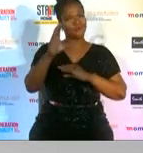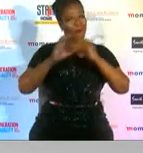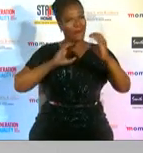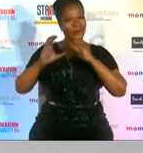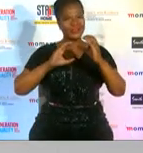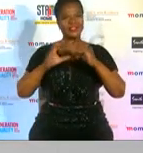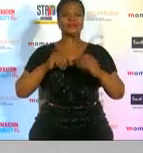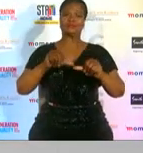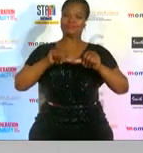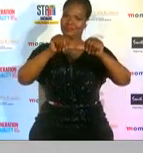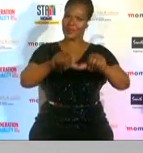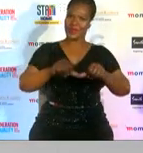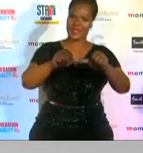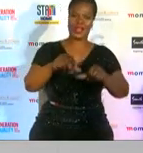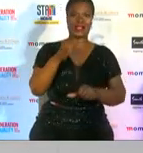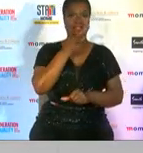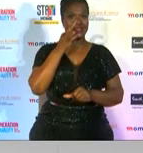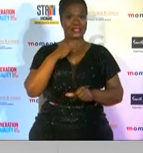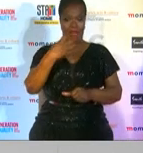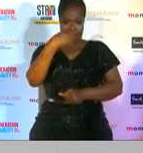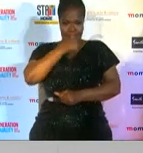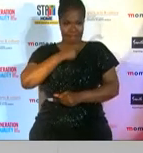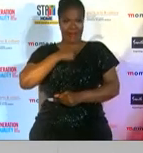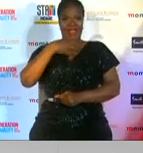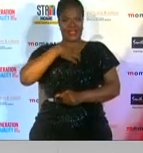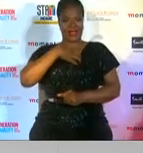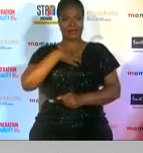continues to say i will own my success despite the challenges